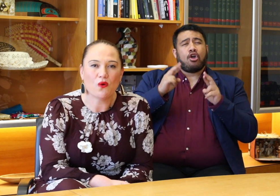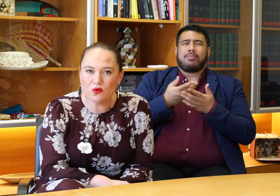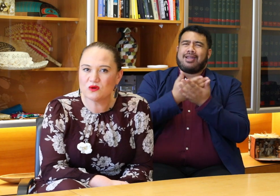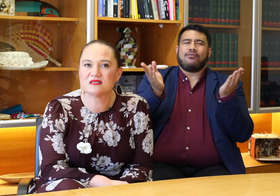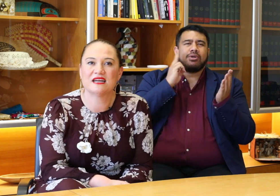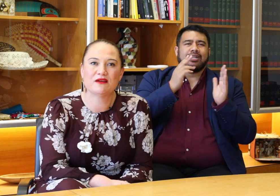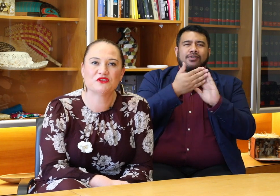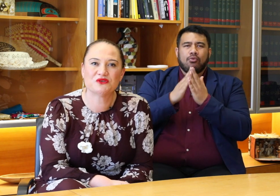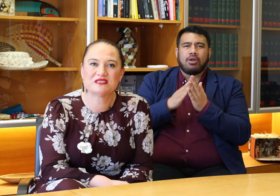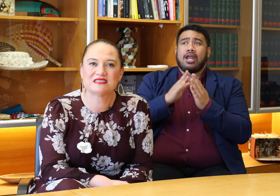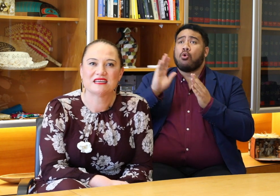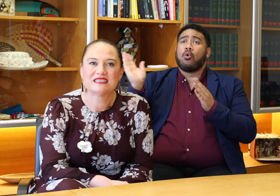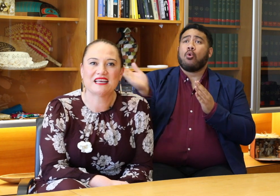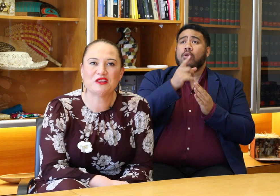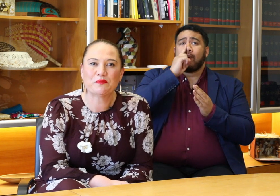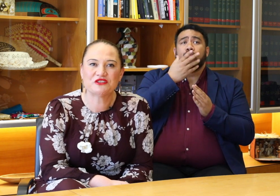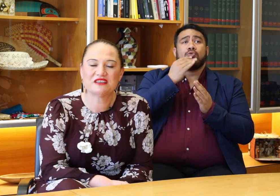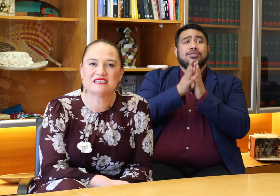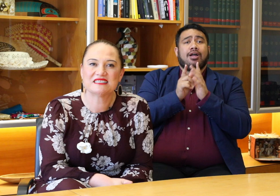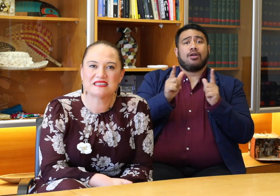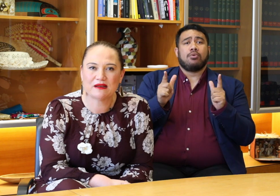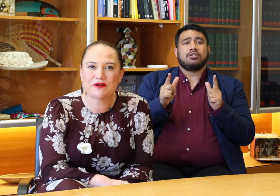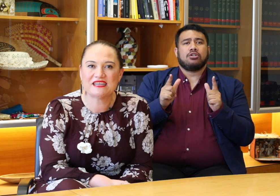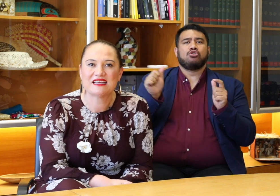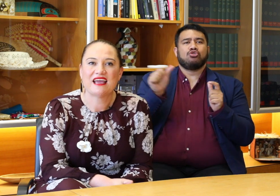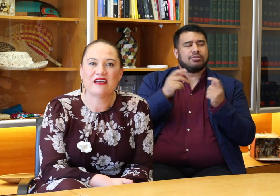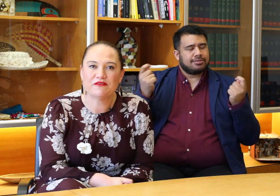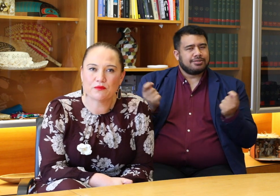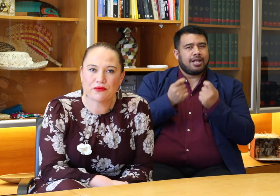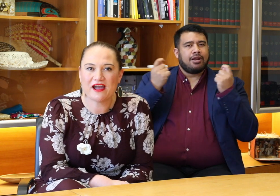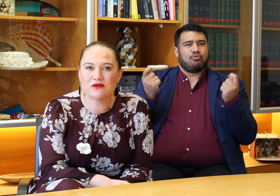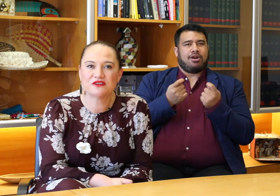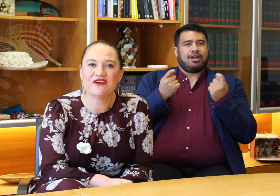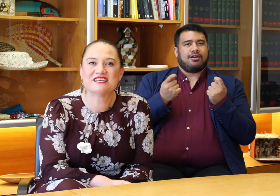sign language users take the opportunity to celebrate and feel proud of this